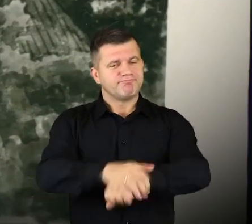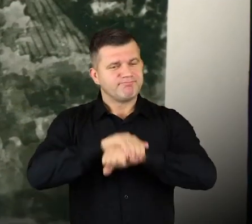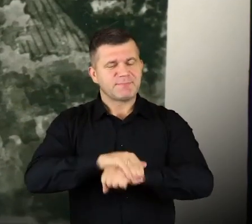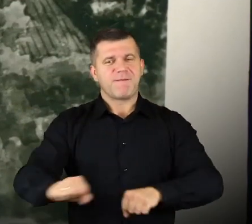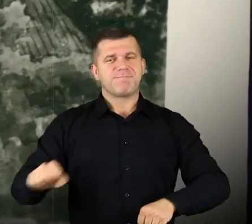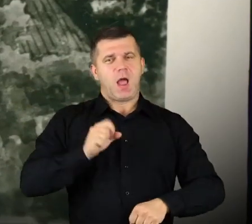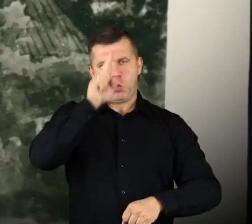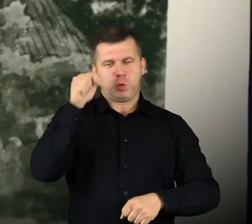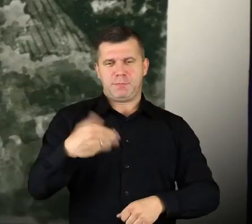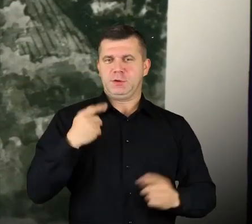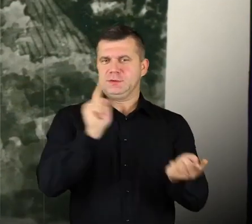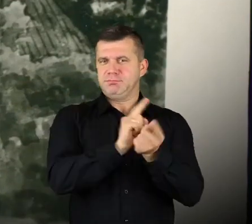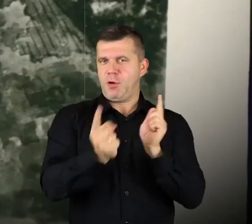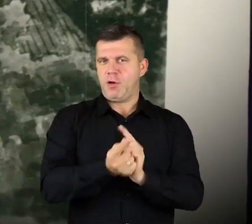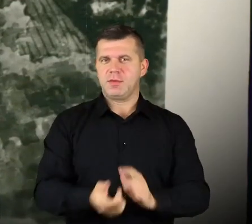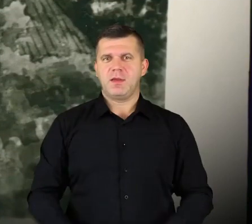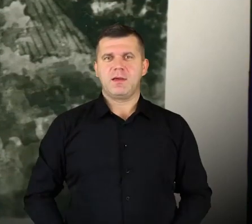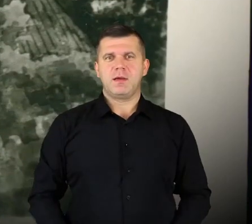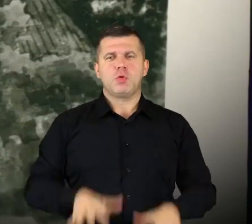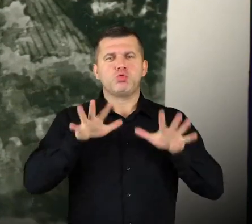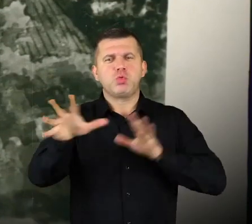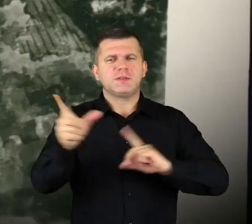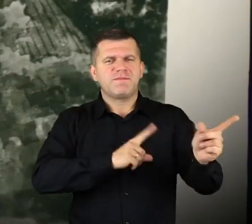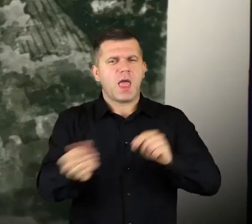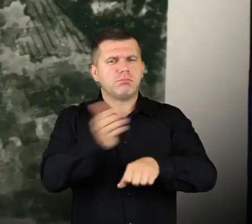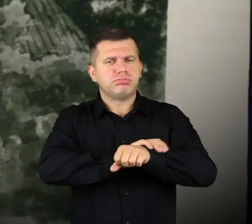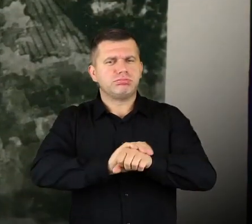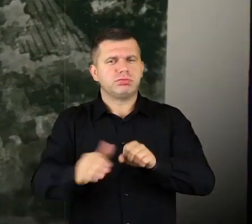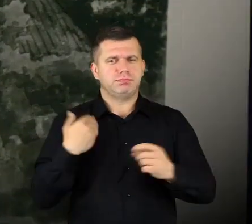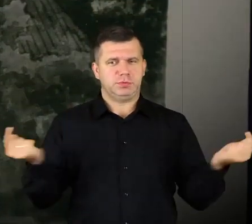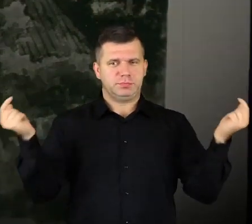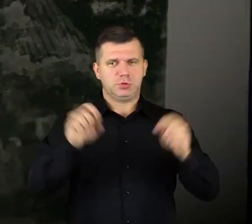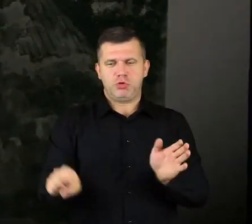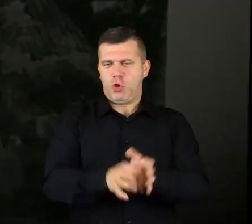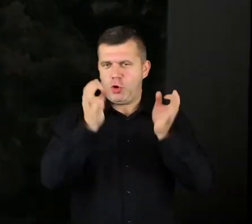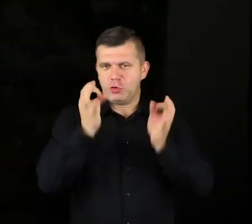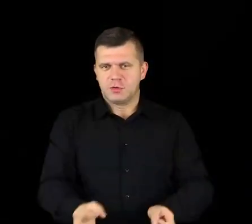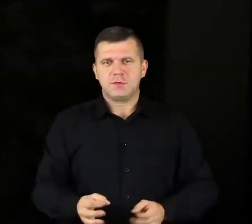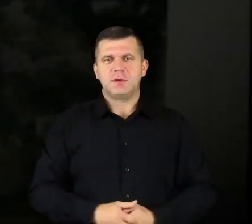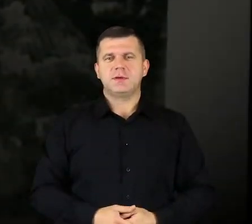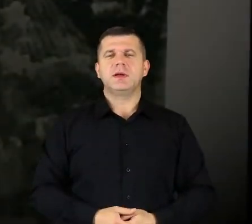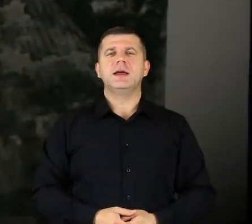we met so many fantastic people. So many great celebrities came here back then! I think it was the biggest attraction